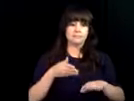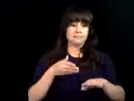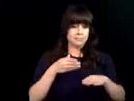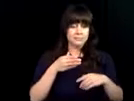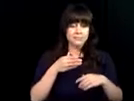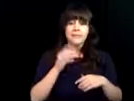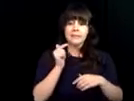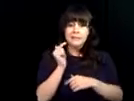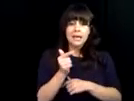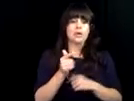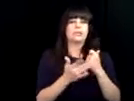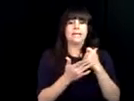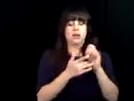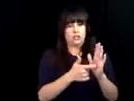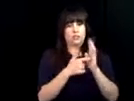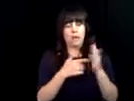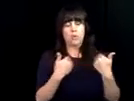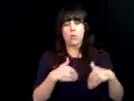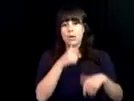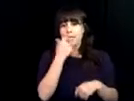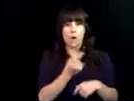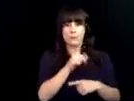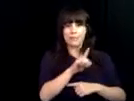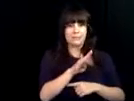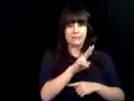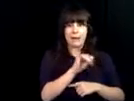wireless and rival the features of a laptop